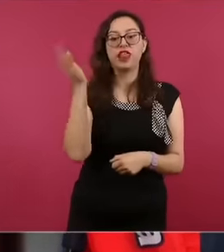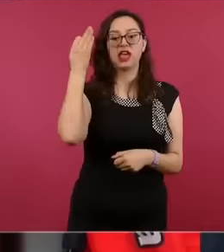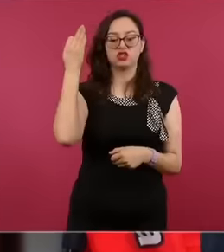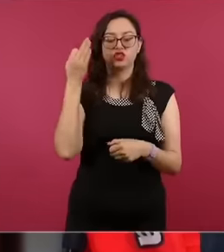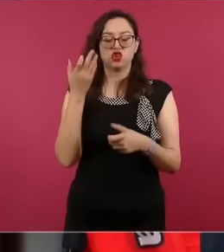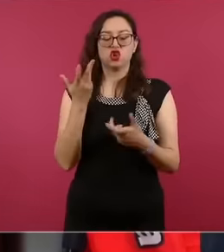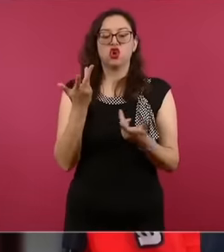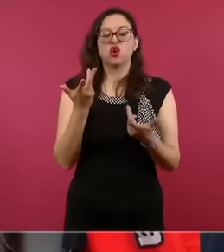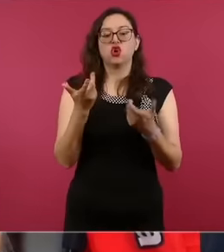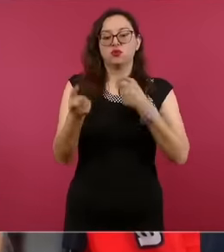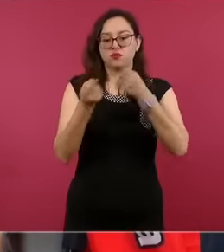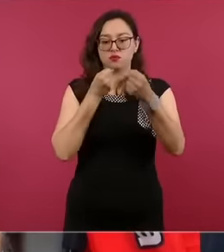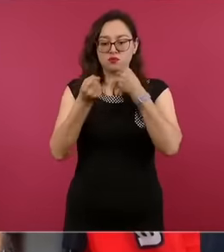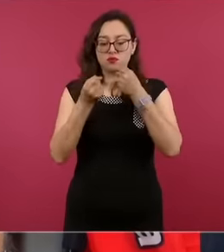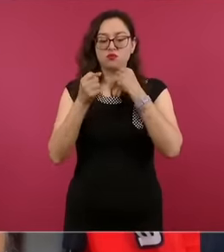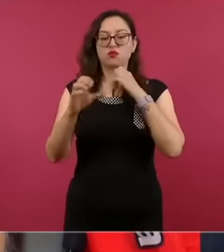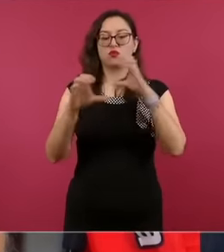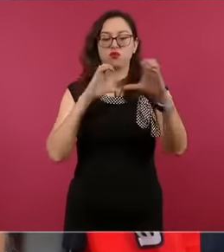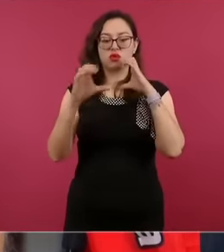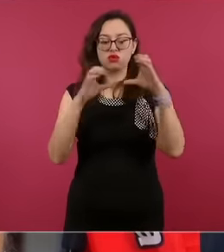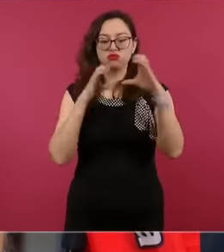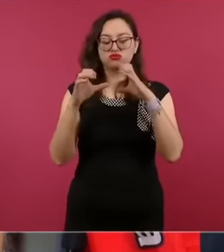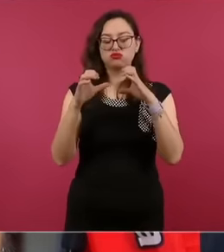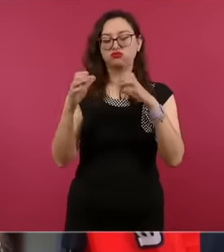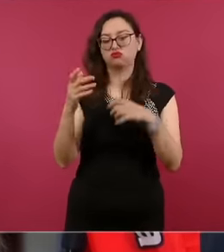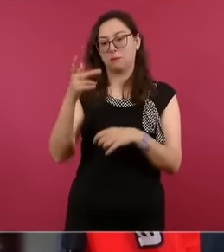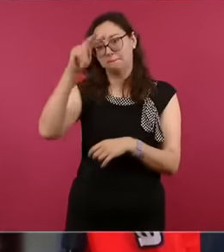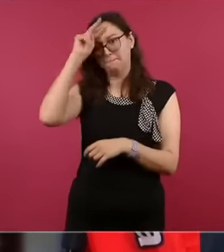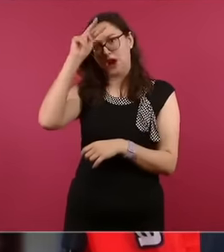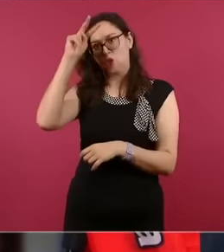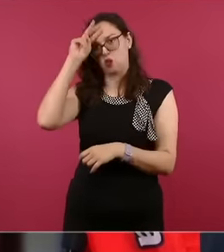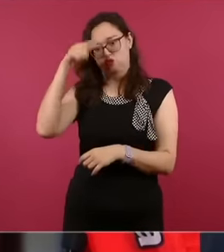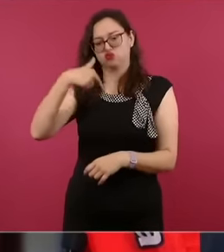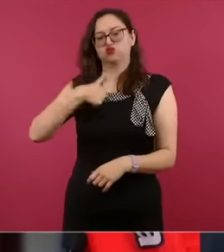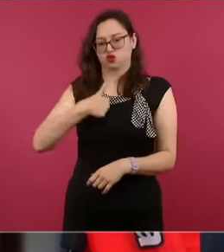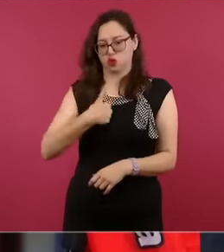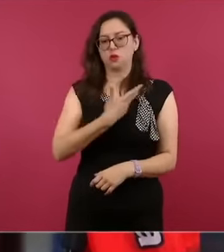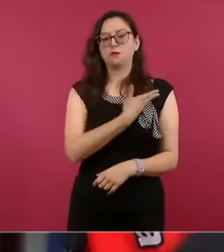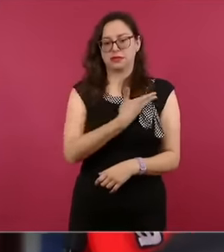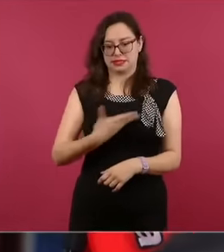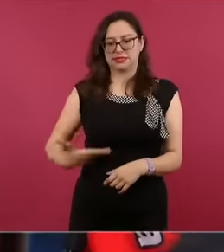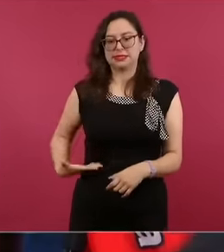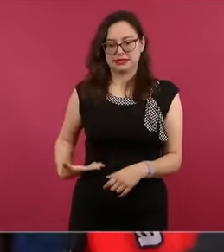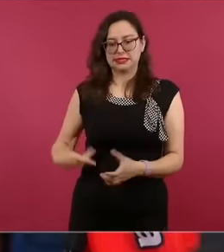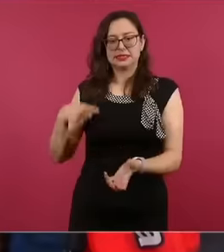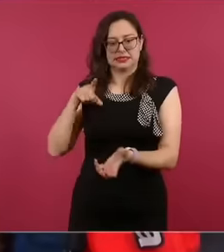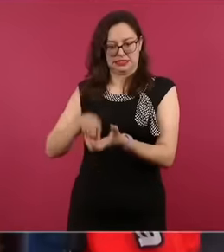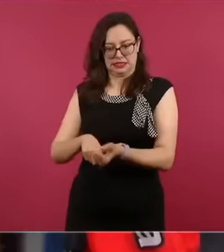Alternative Communicators of Peru Eh My question is the following president because my country